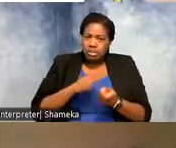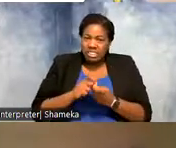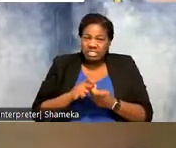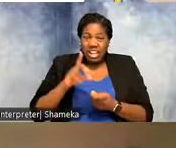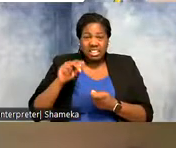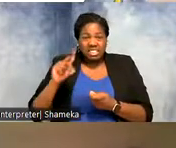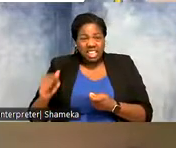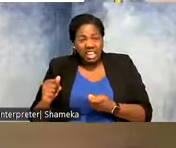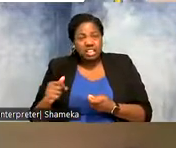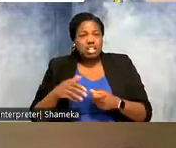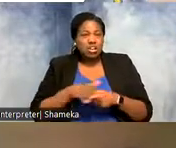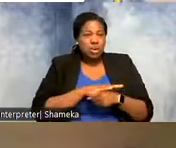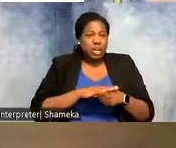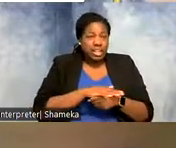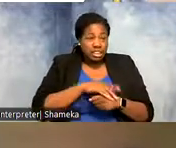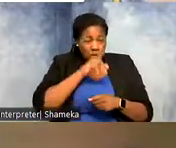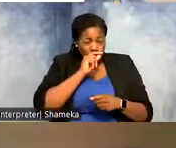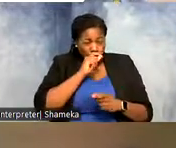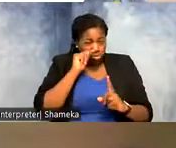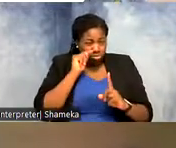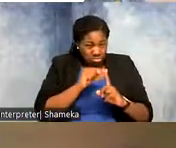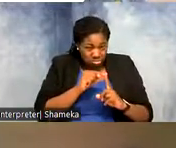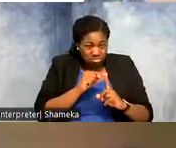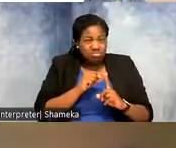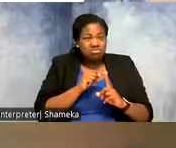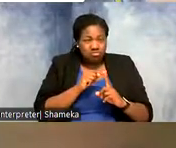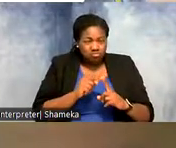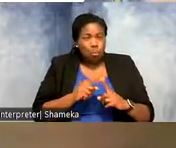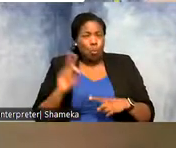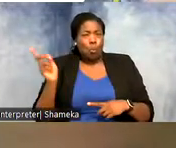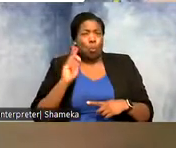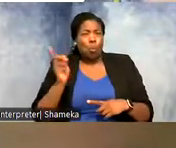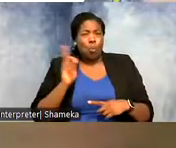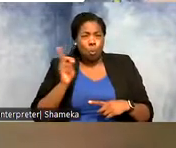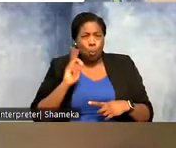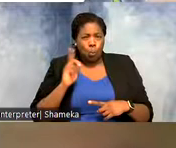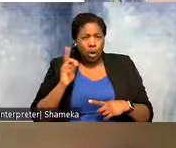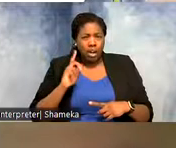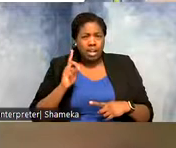location of a bird, just a latitude and longitude, and all these different formats. And then I tell